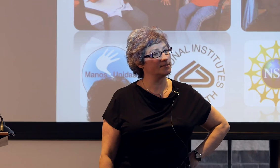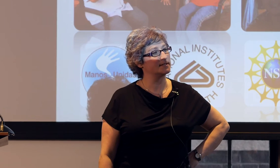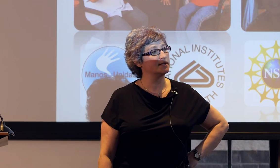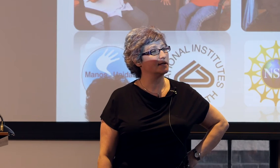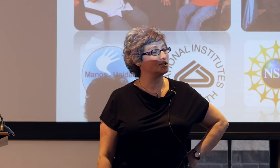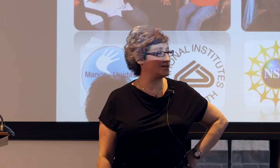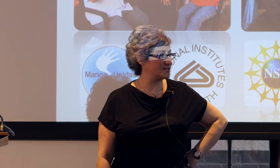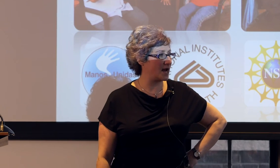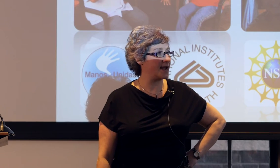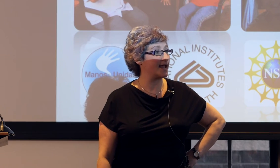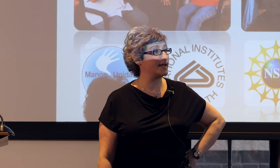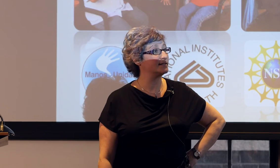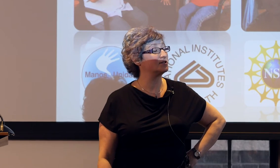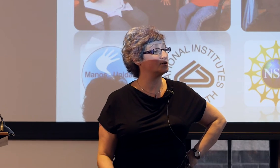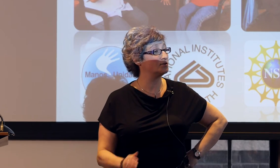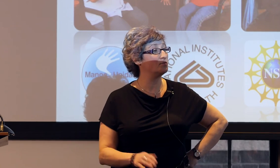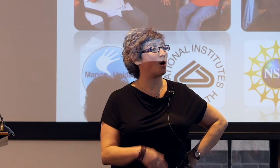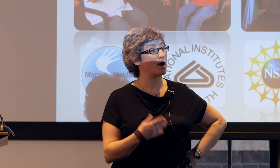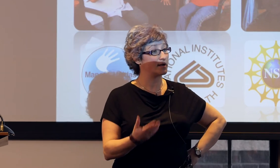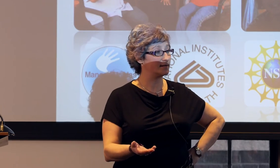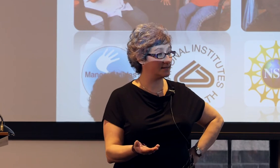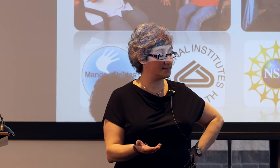used changes in eye gaze to mark changes in...